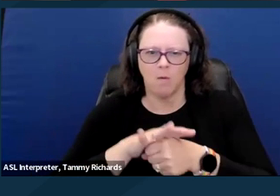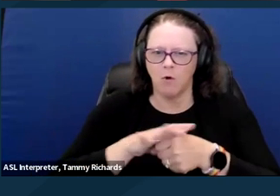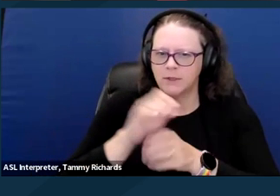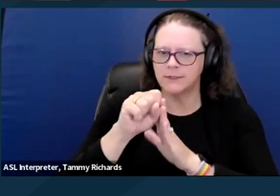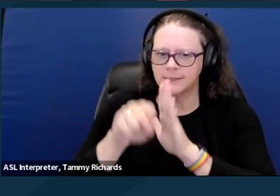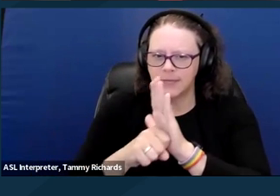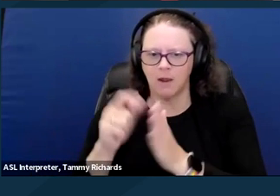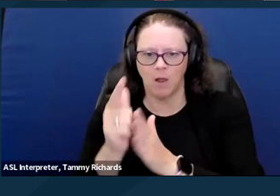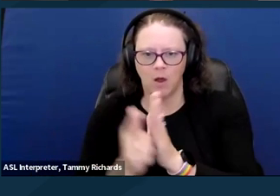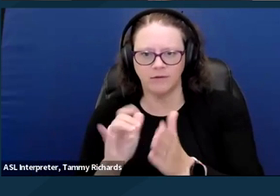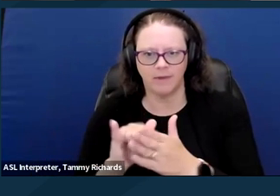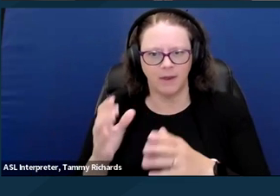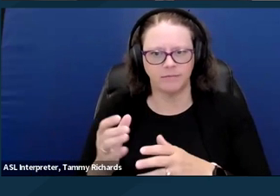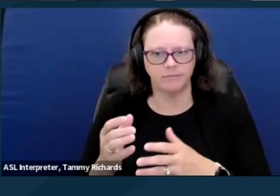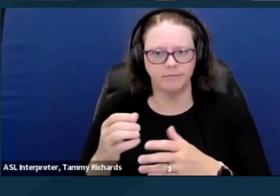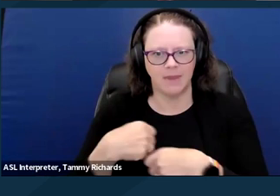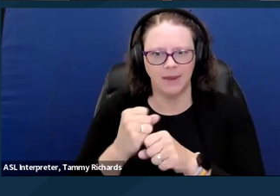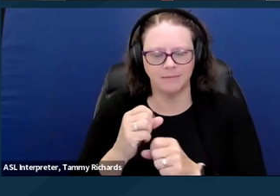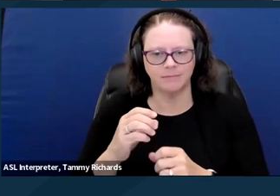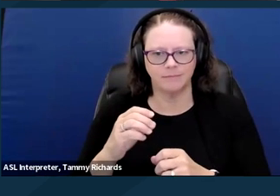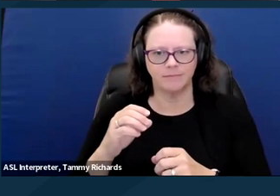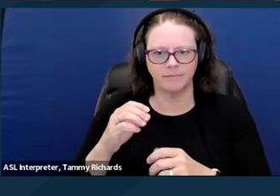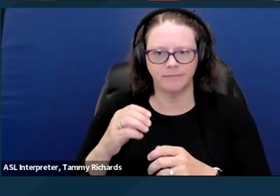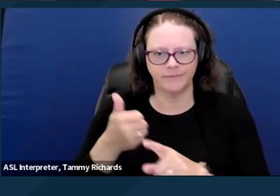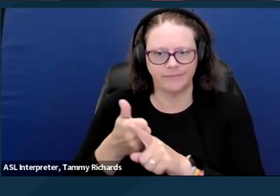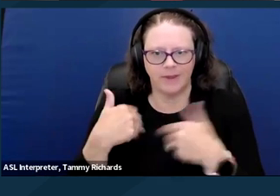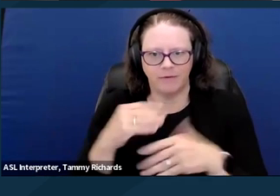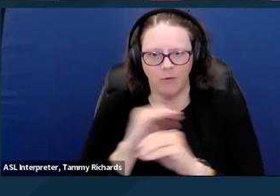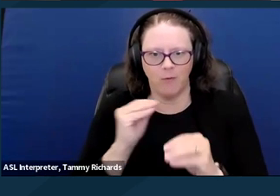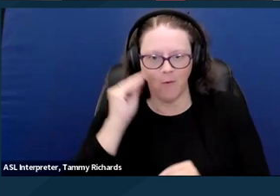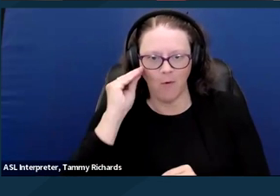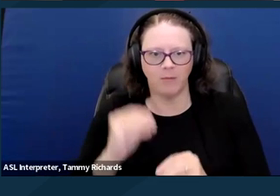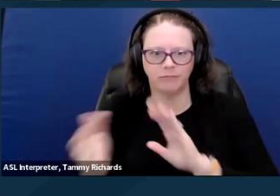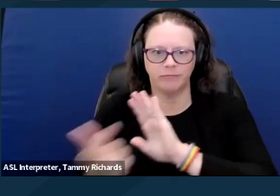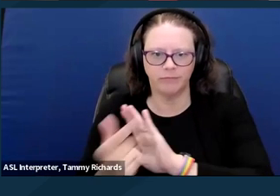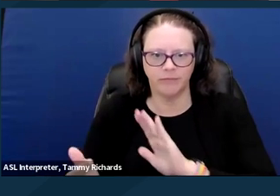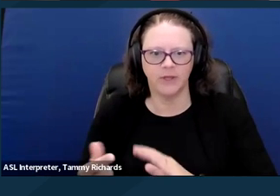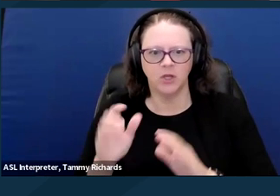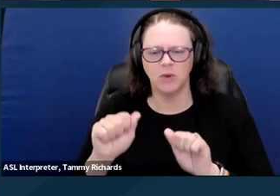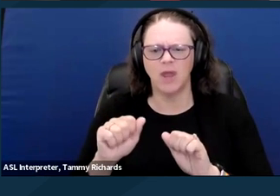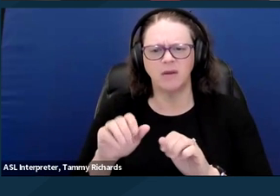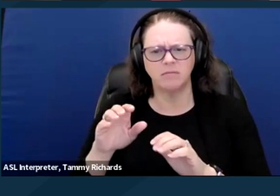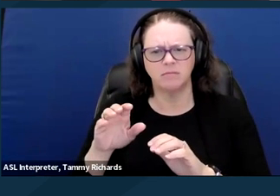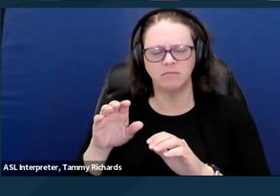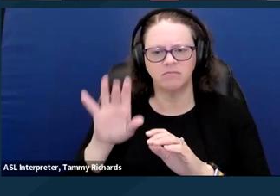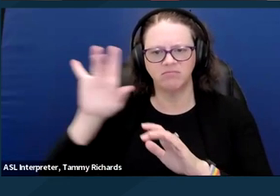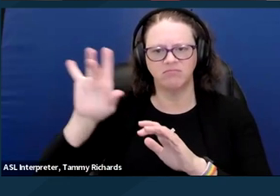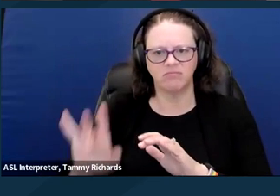Secondly, in California, the state recently passed two laws that take away people's autonomy.